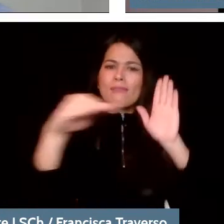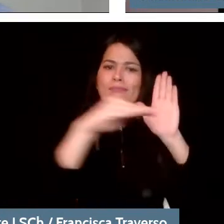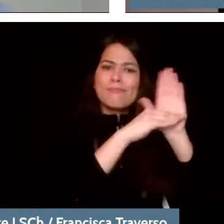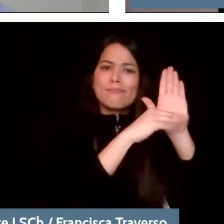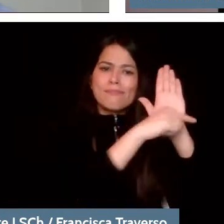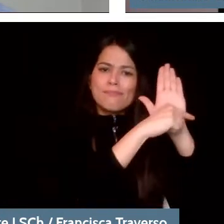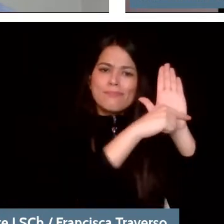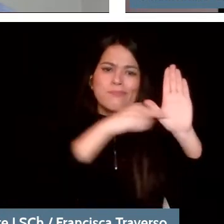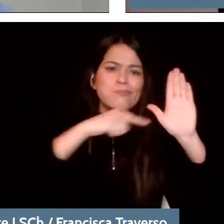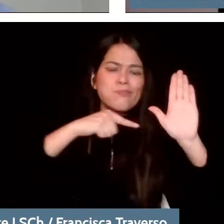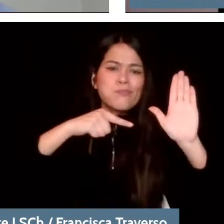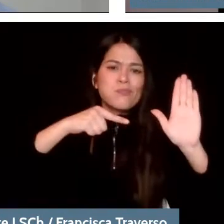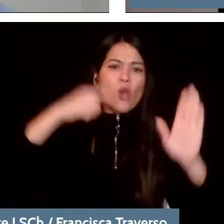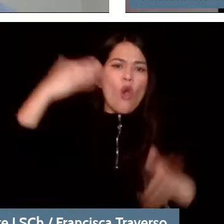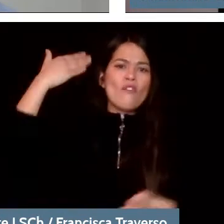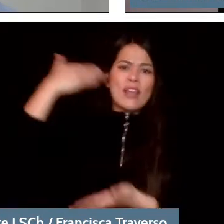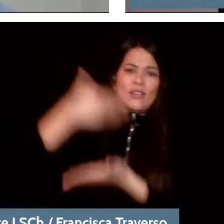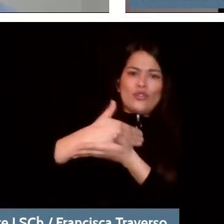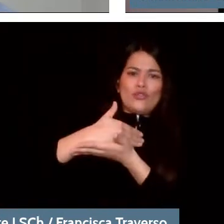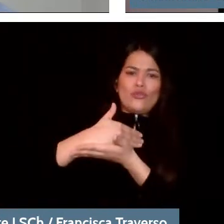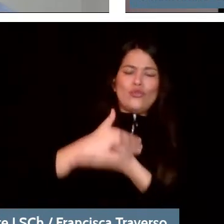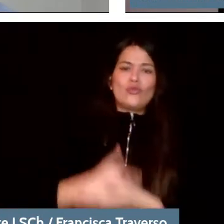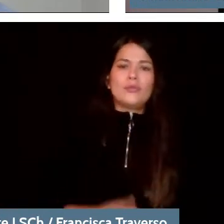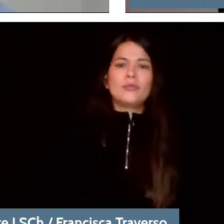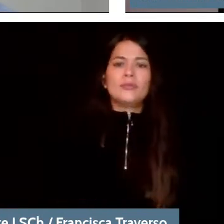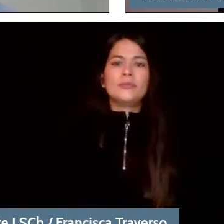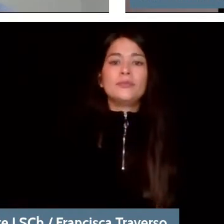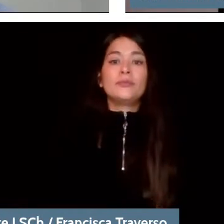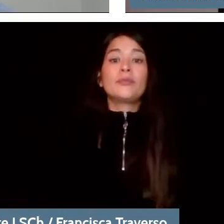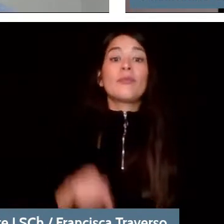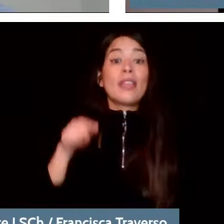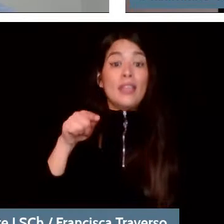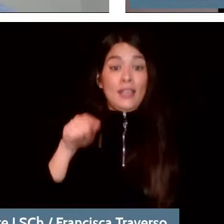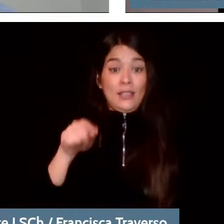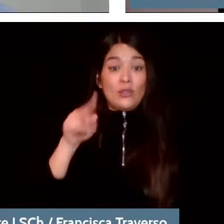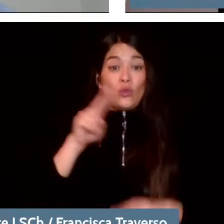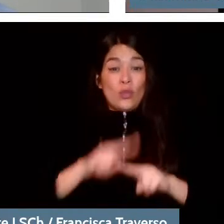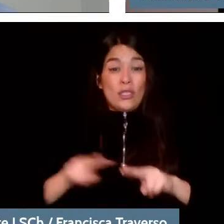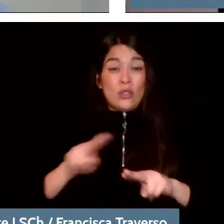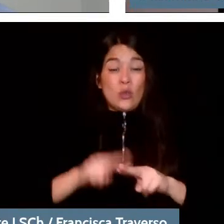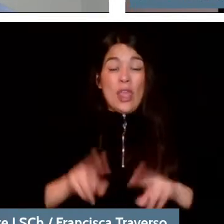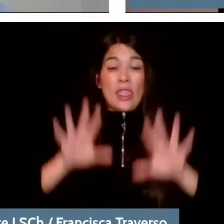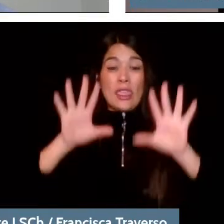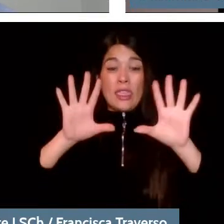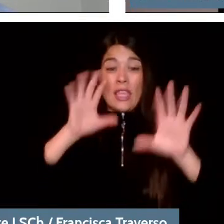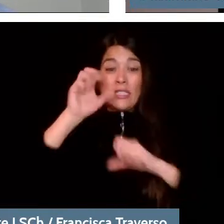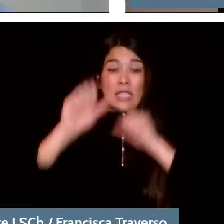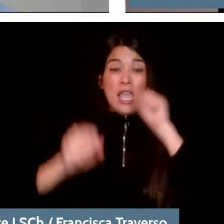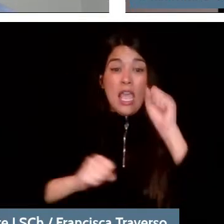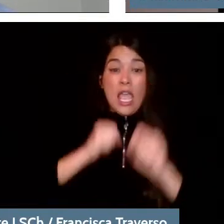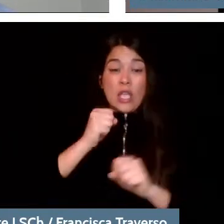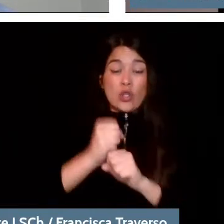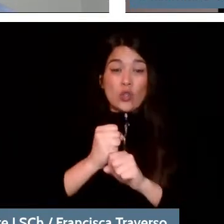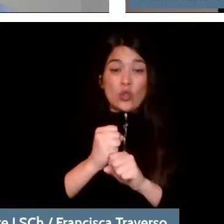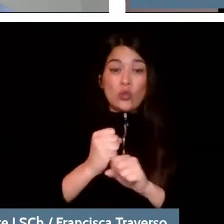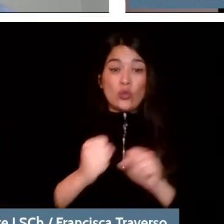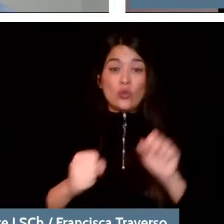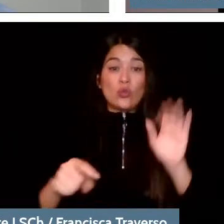especially the younger directors. That meant that after 10 years of this policy, a huge number of composers emerged